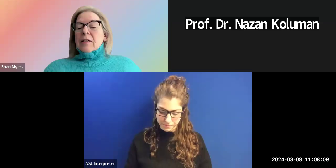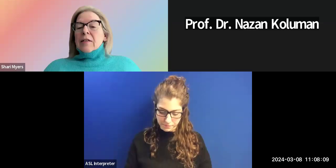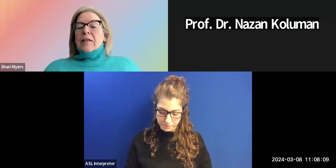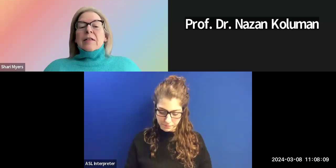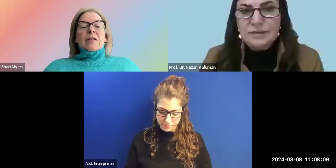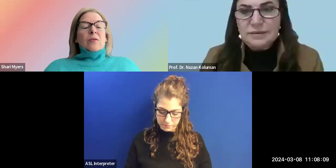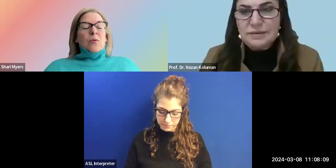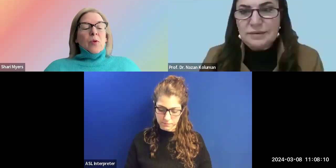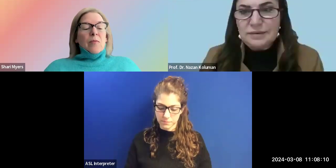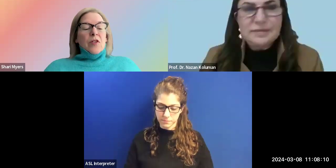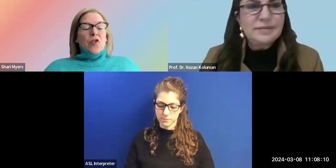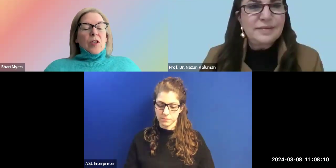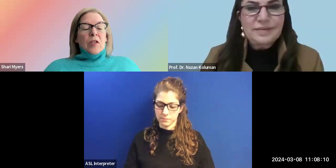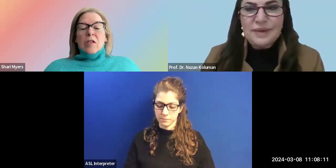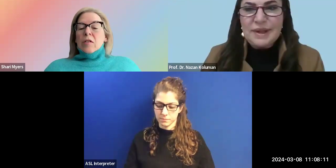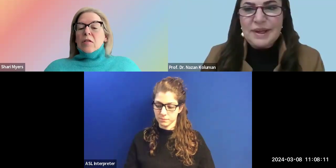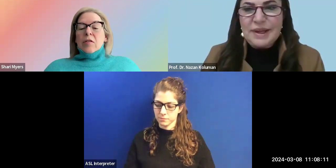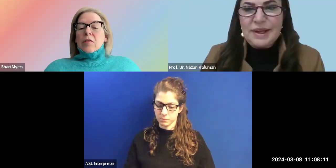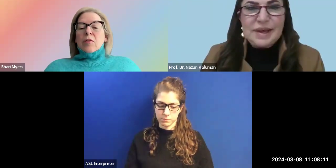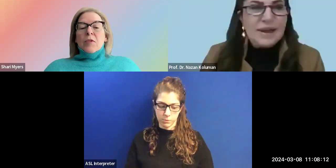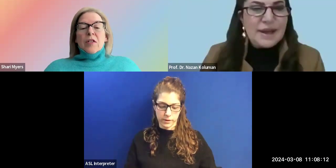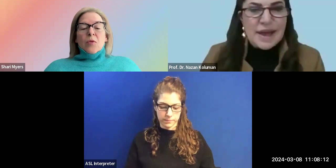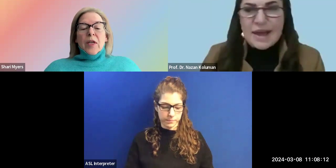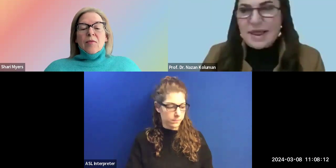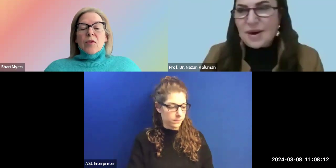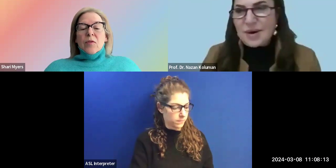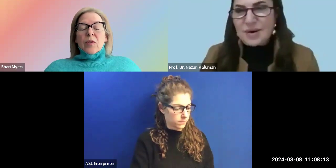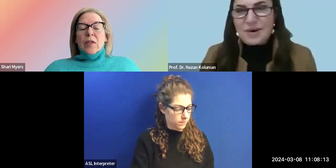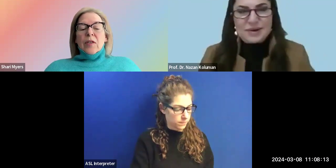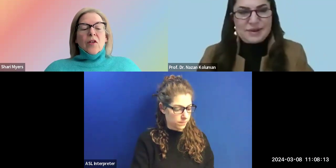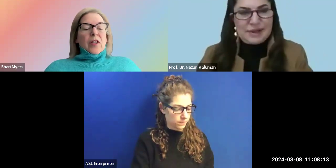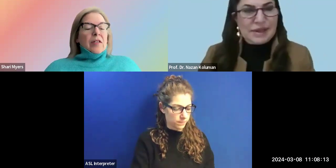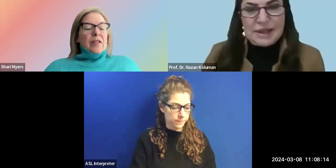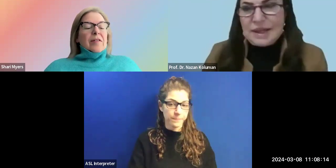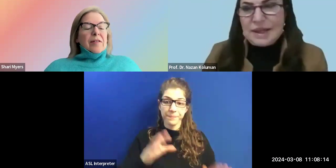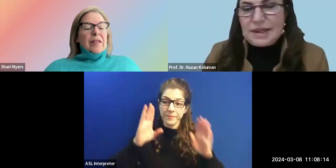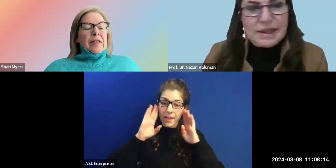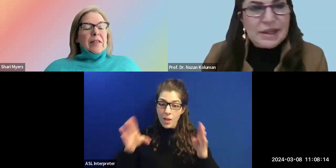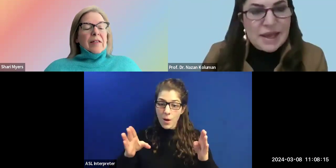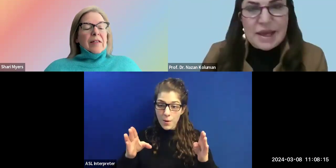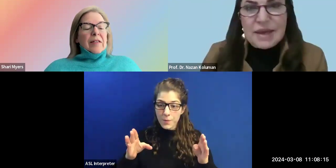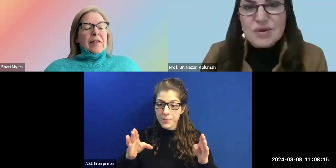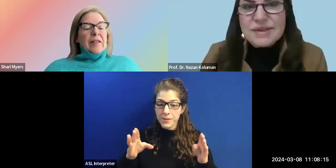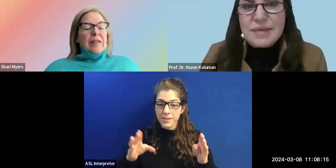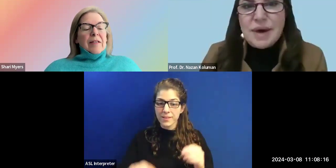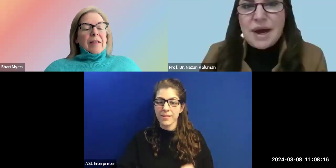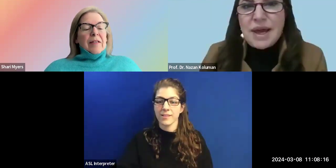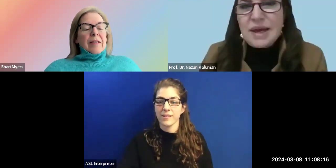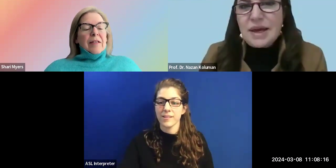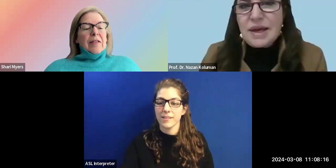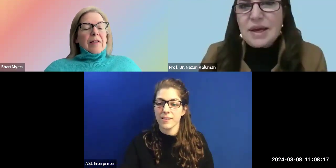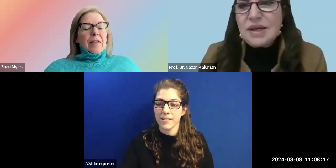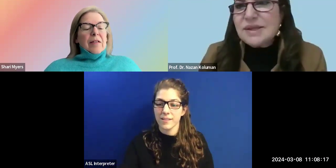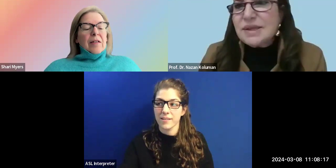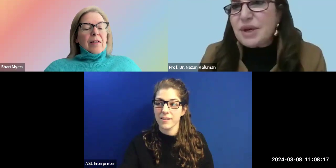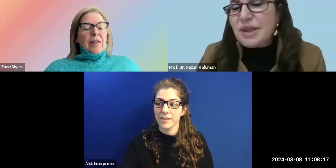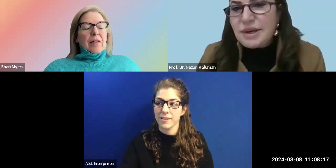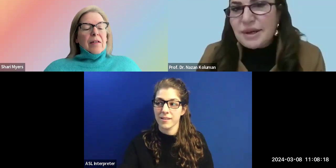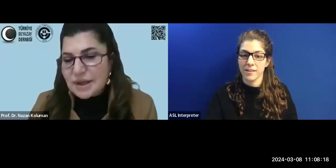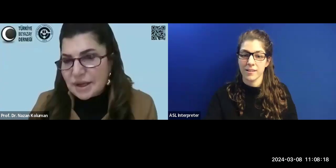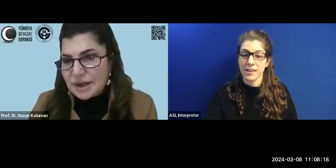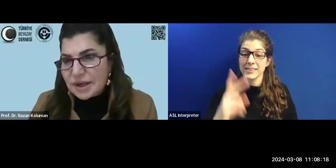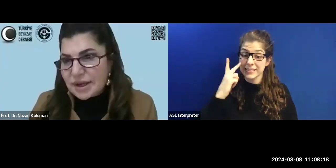Hello. Can you see my screen?